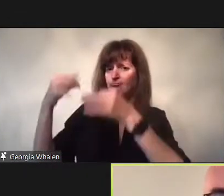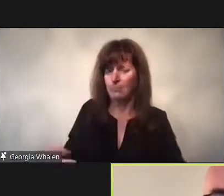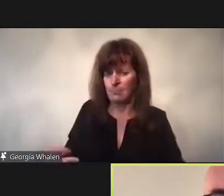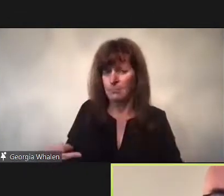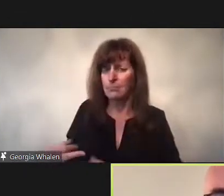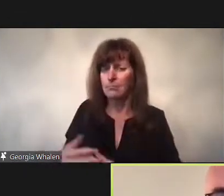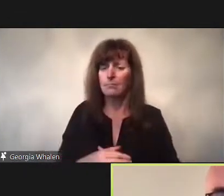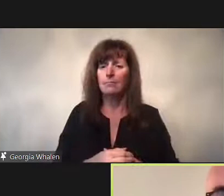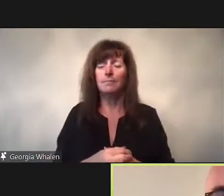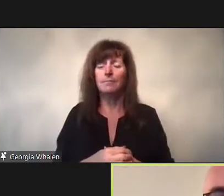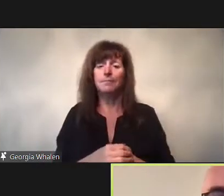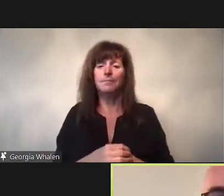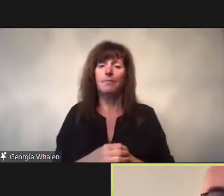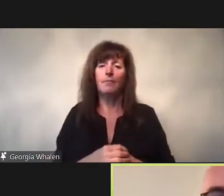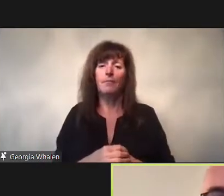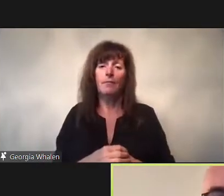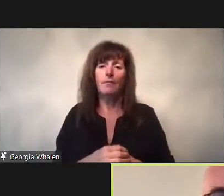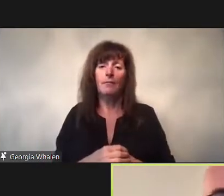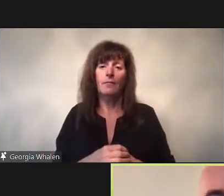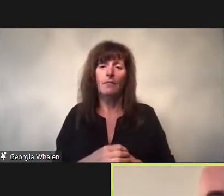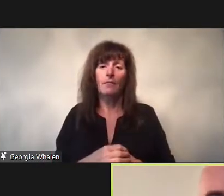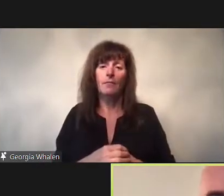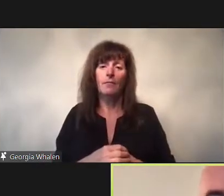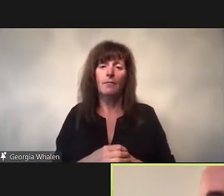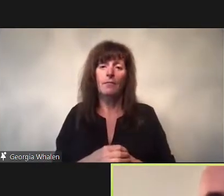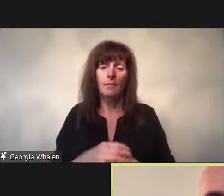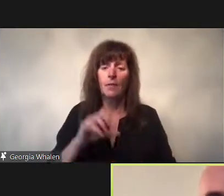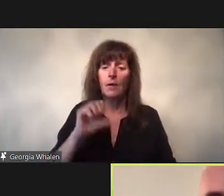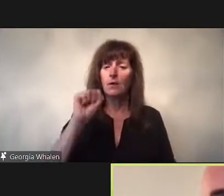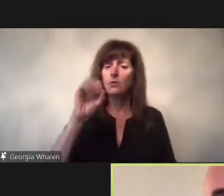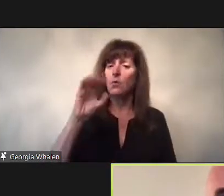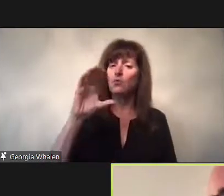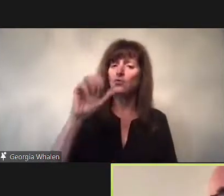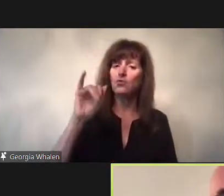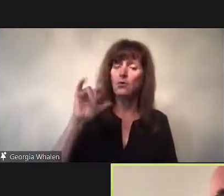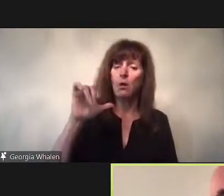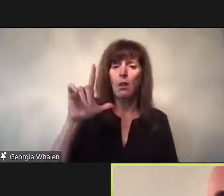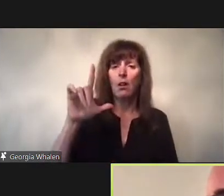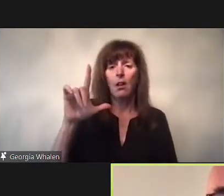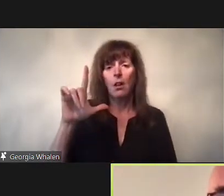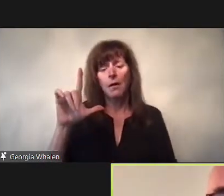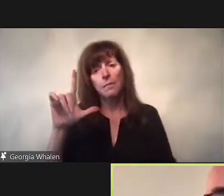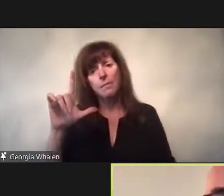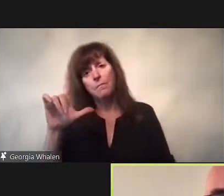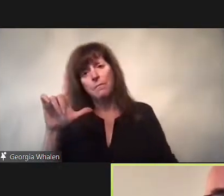I am too much of a Feucodian to not see the social as a mechanism to confess one’s truth, to eb recognized and included.